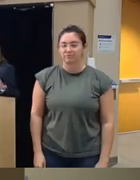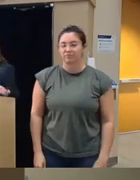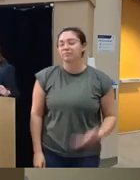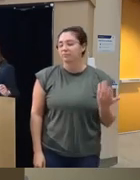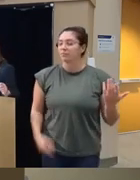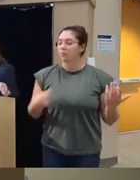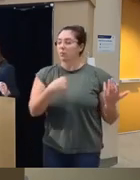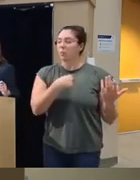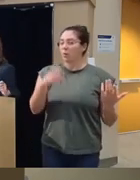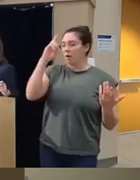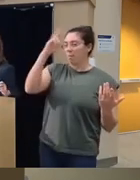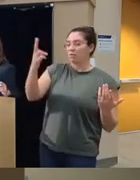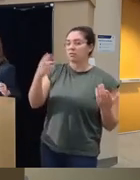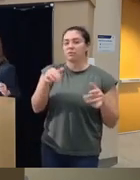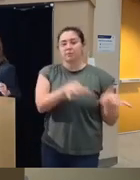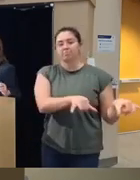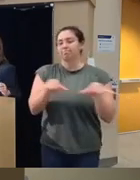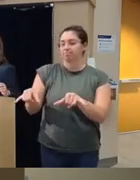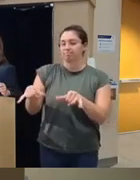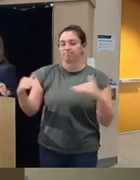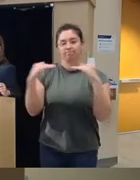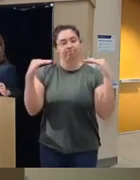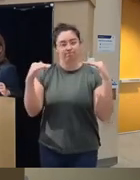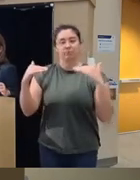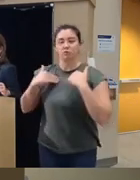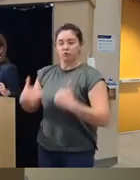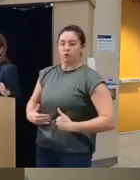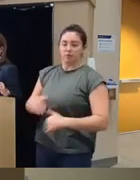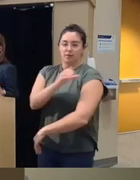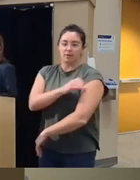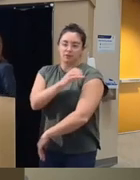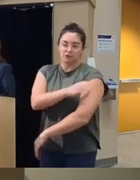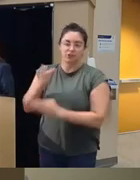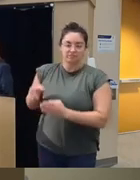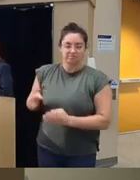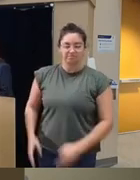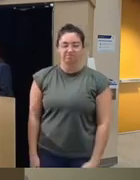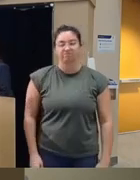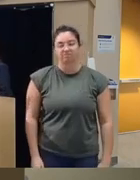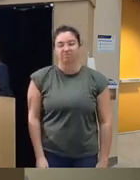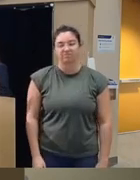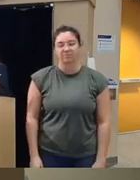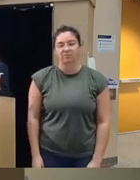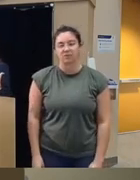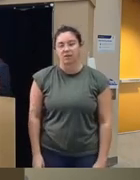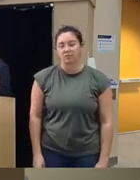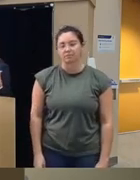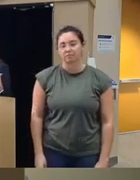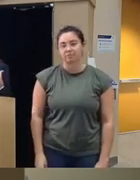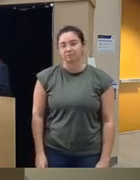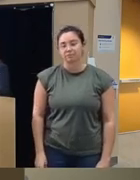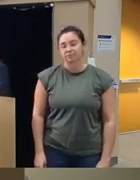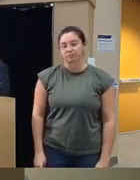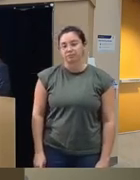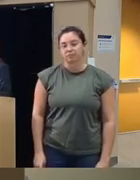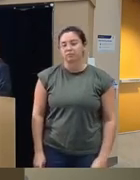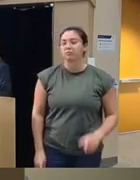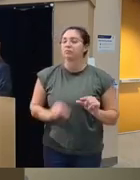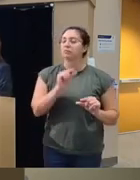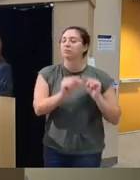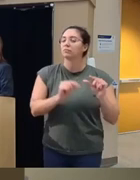hypothesizing that it'll be as good as the human um we there are small startup companies out there